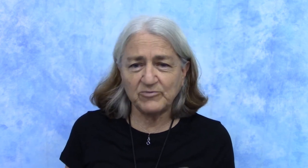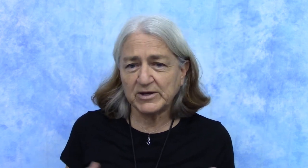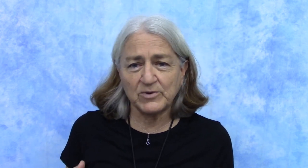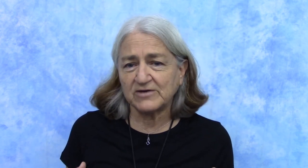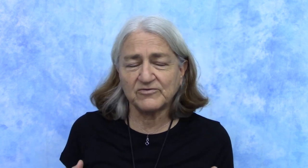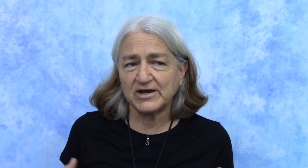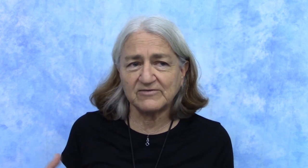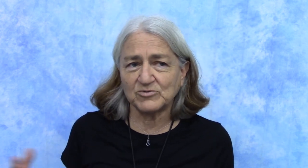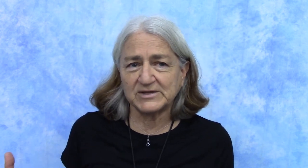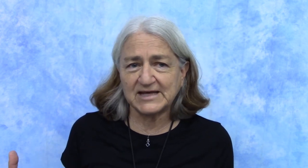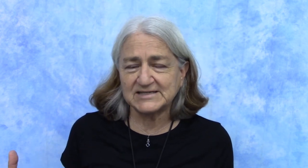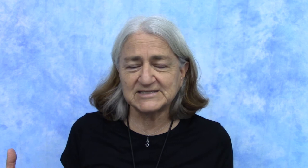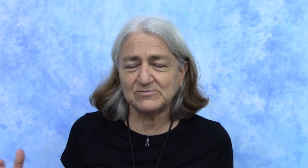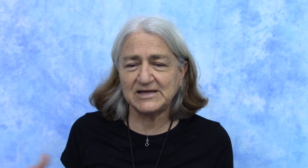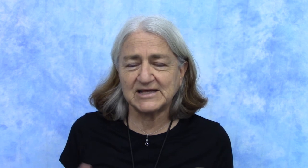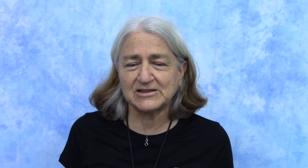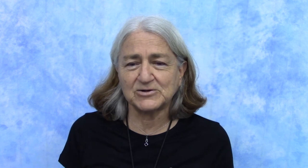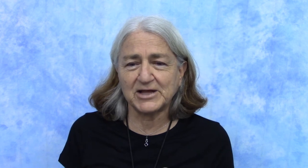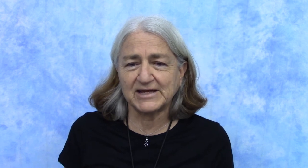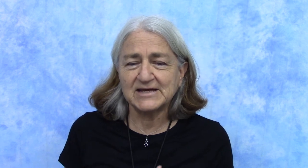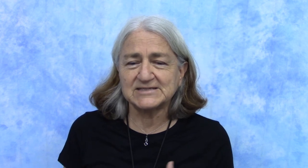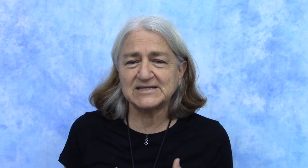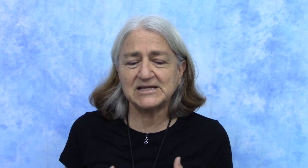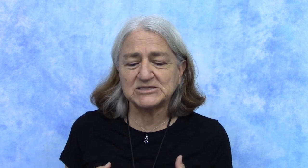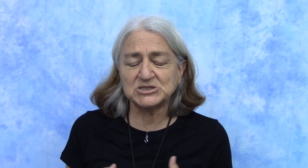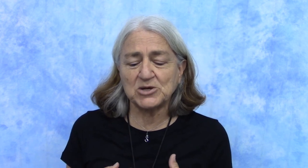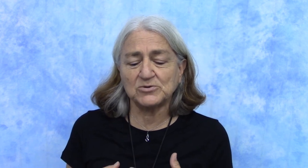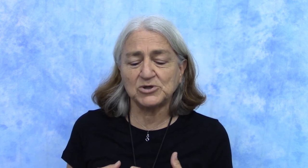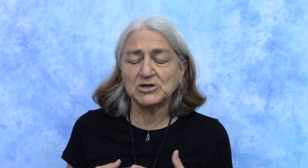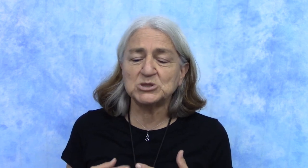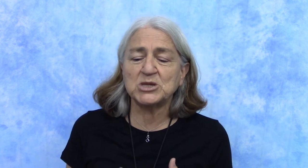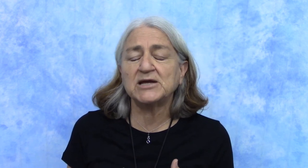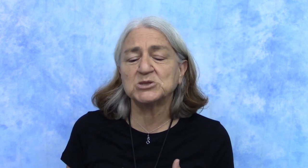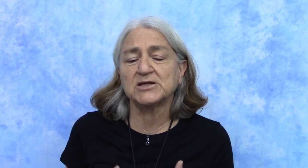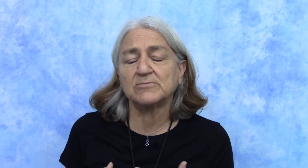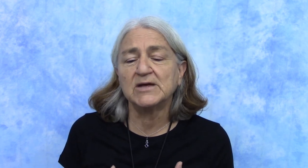been around forever but that doesn't mean that they're like set in stone you can change them